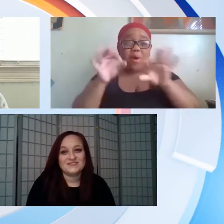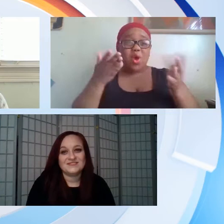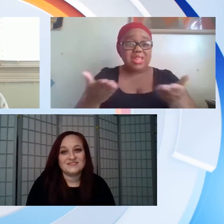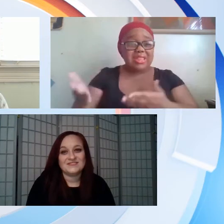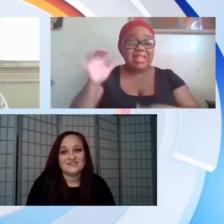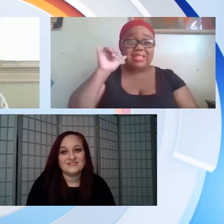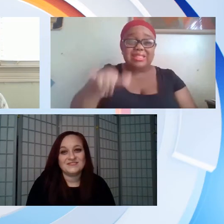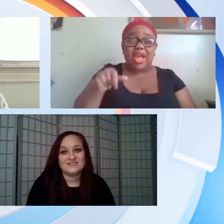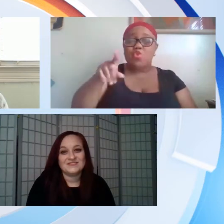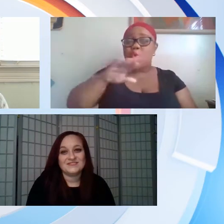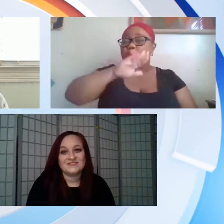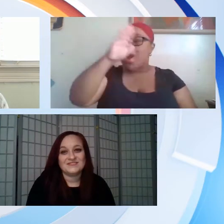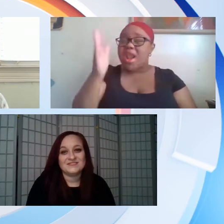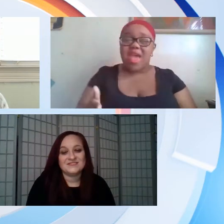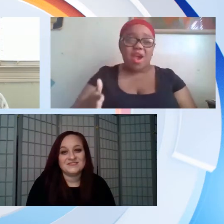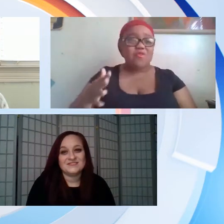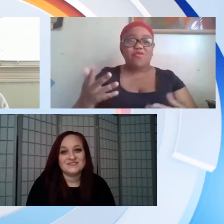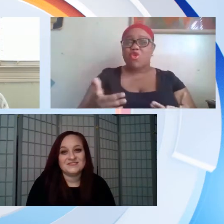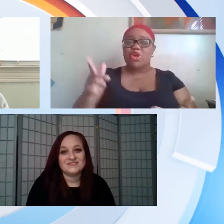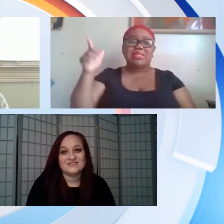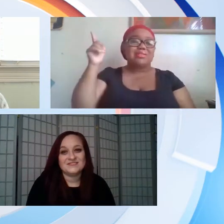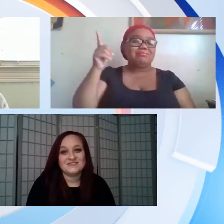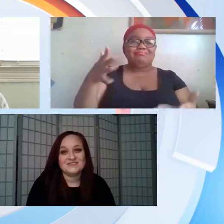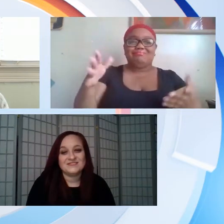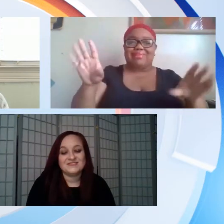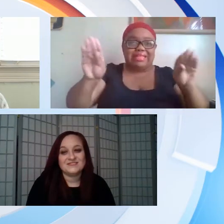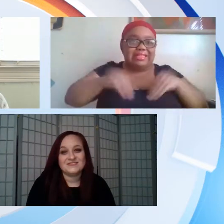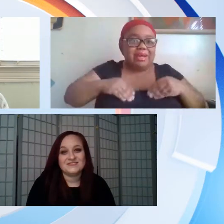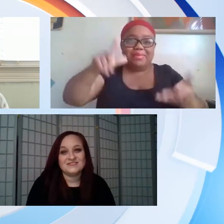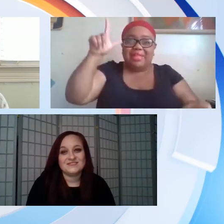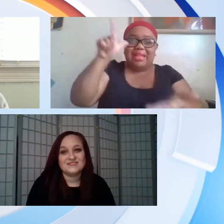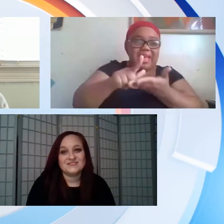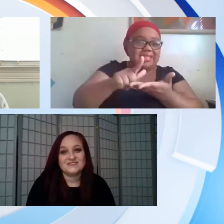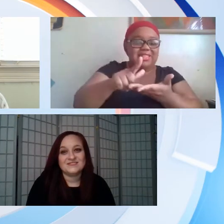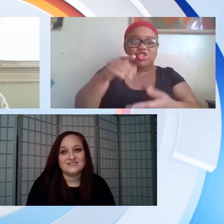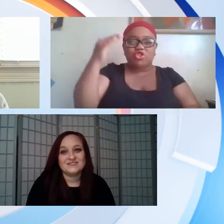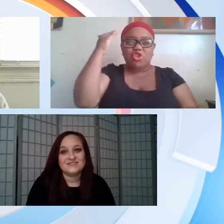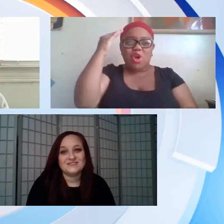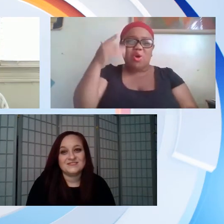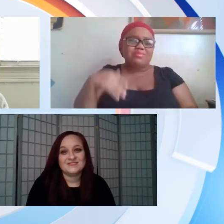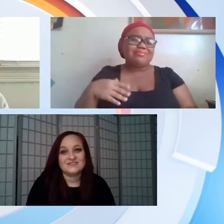can you hear me most importantly I would tell people in the deaf and hard of hearing community